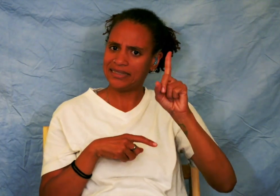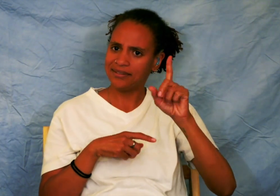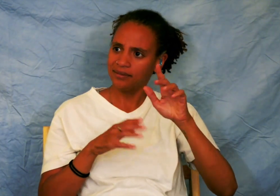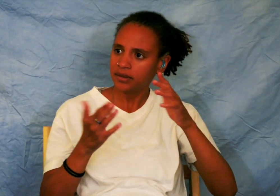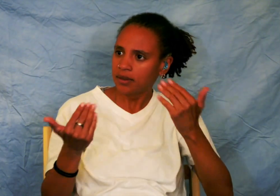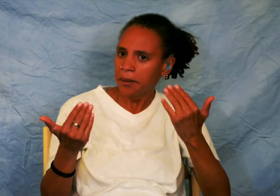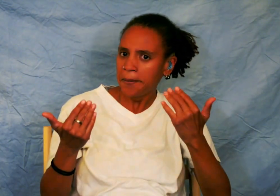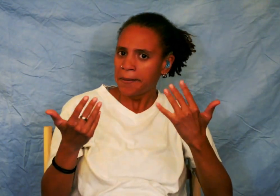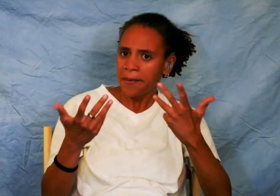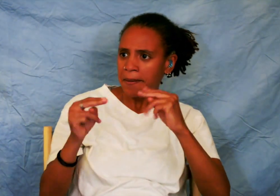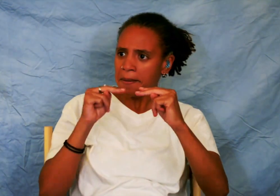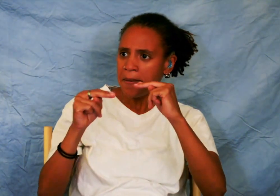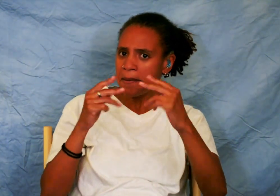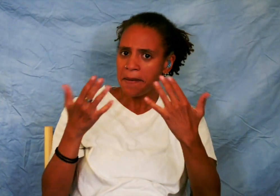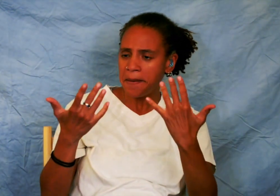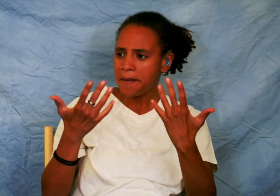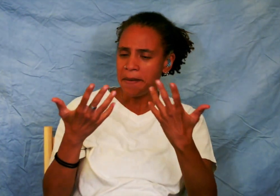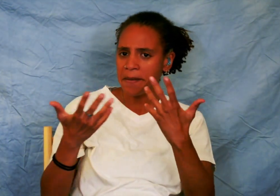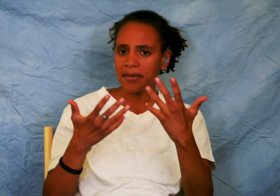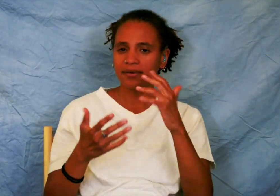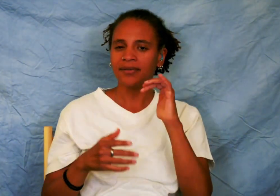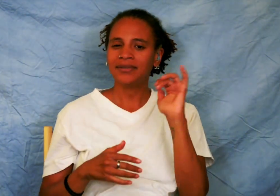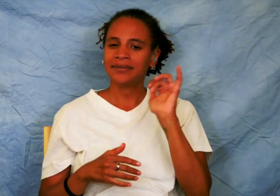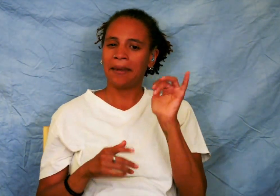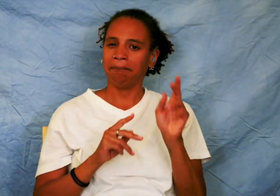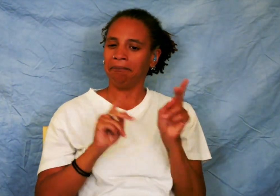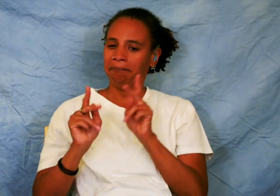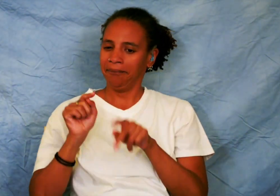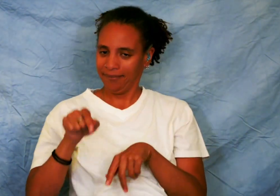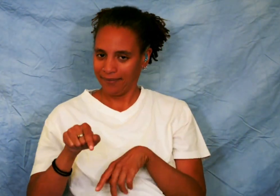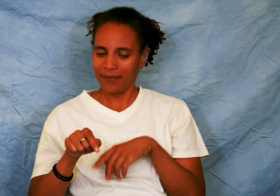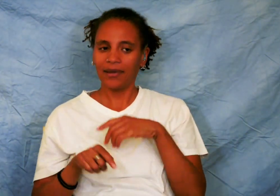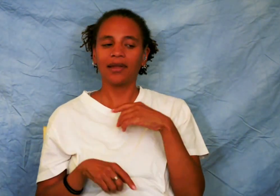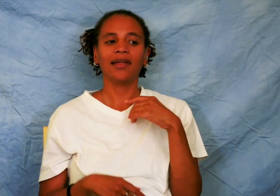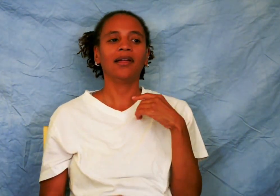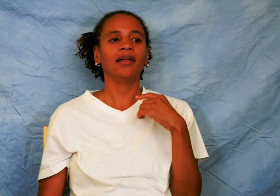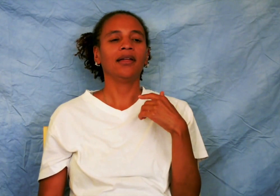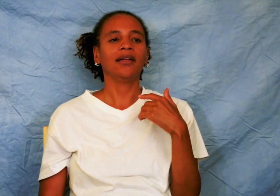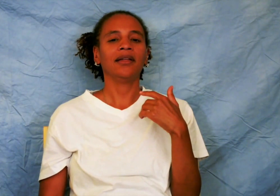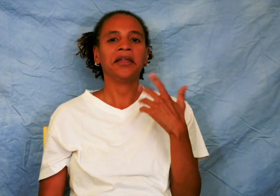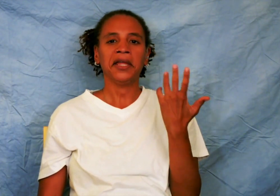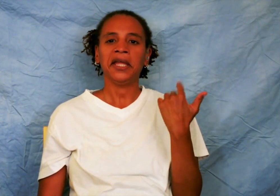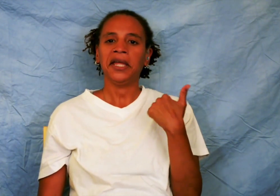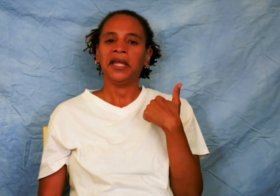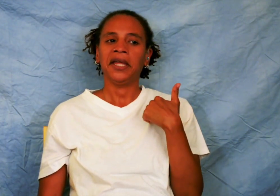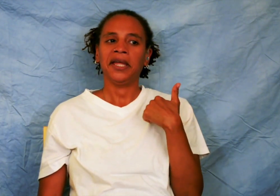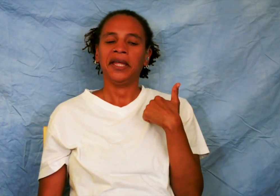vendors engage in negotiating and persuasion in selling their things too.